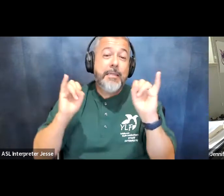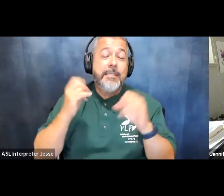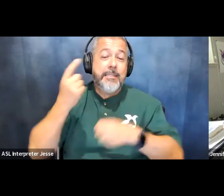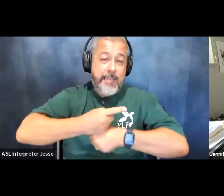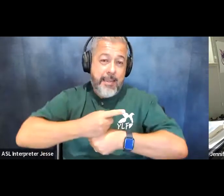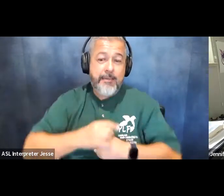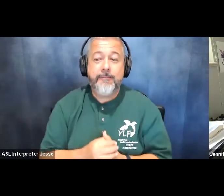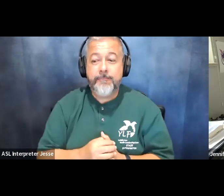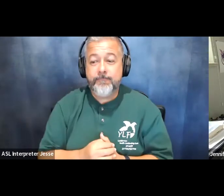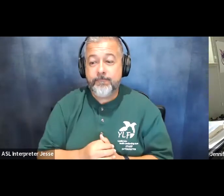please move to slade 10.